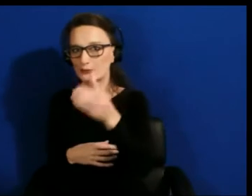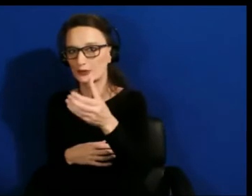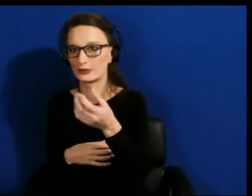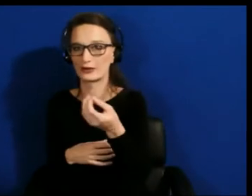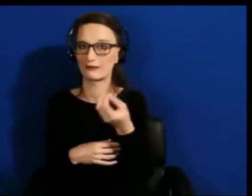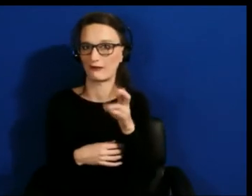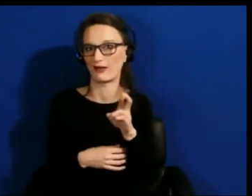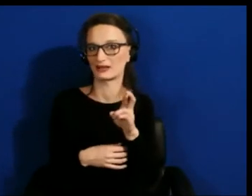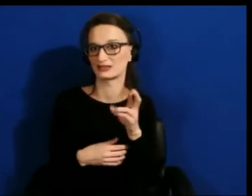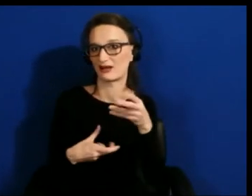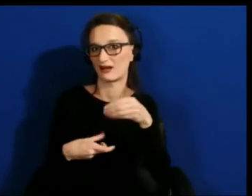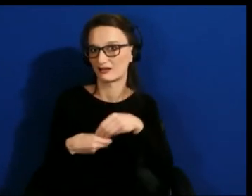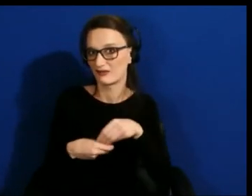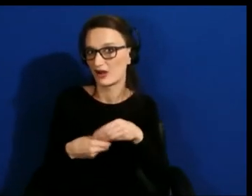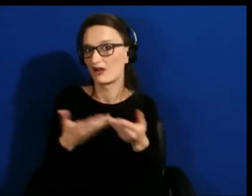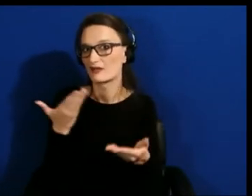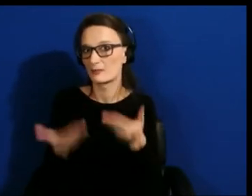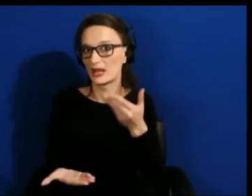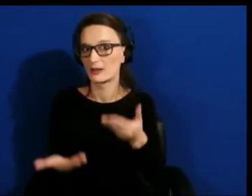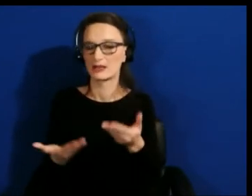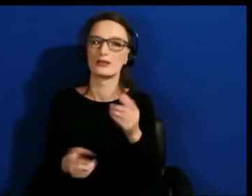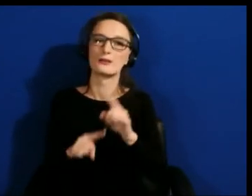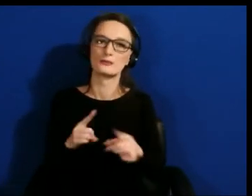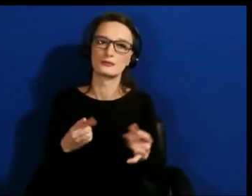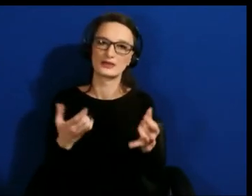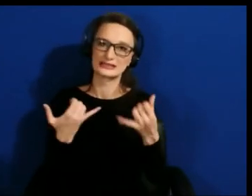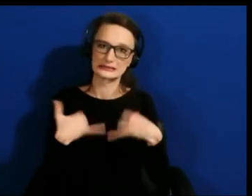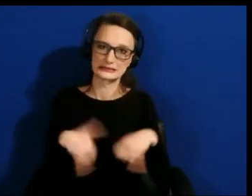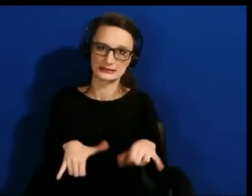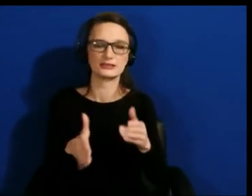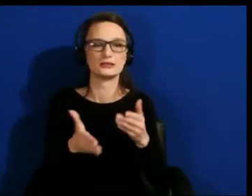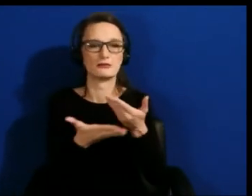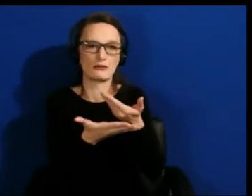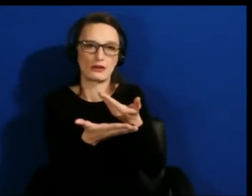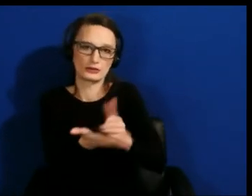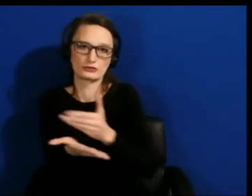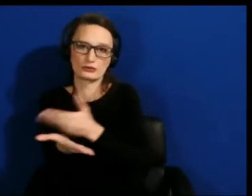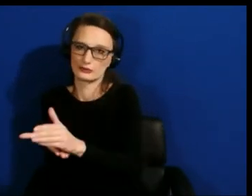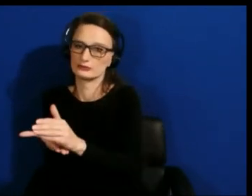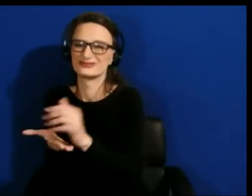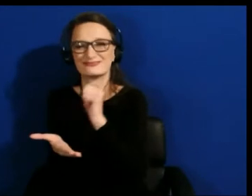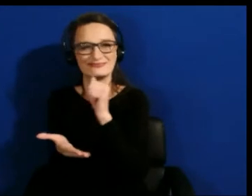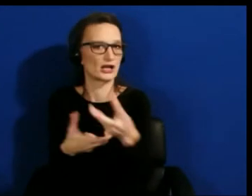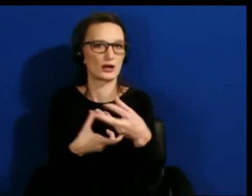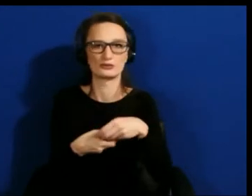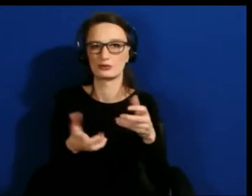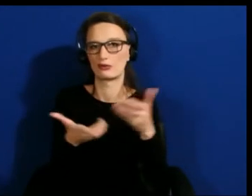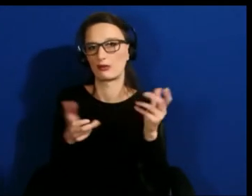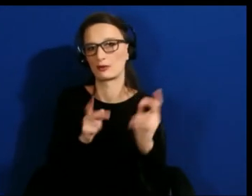it's still very, very exclusive opposed to inclusive so absolutely right.